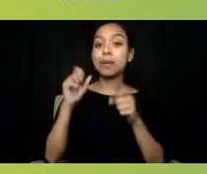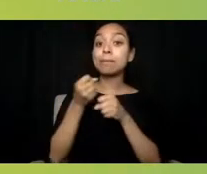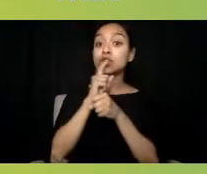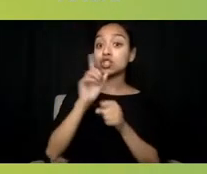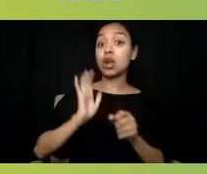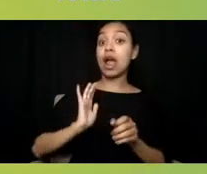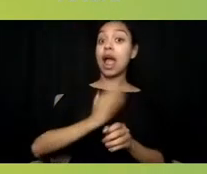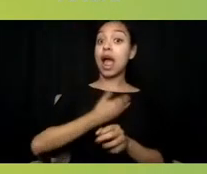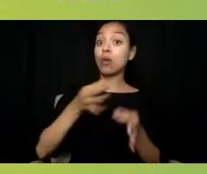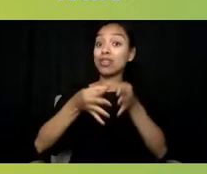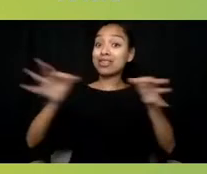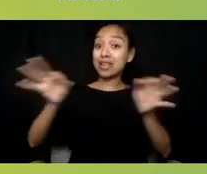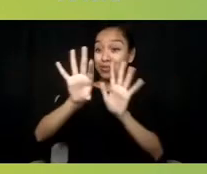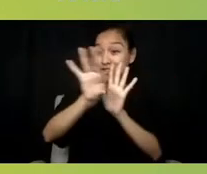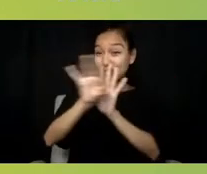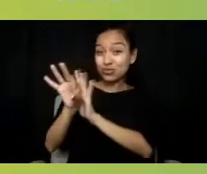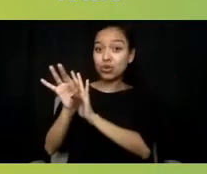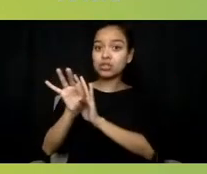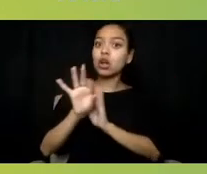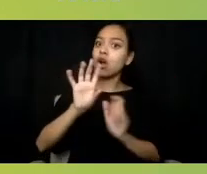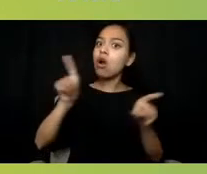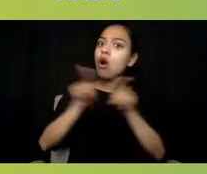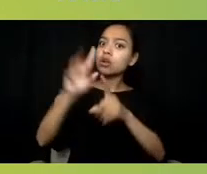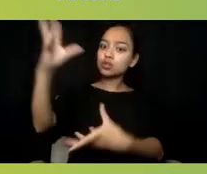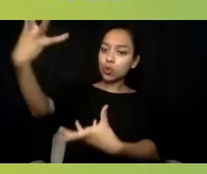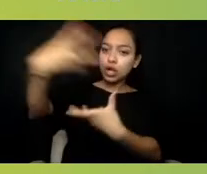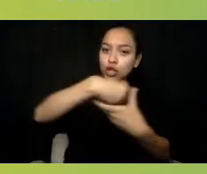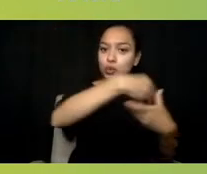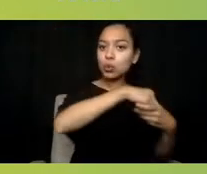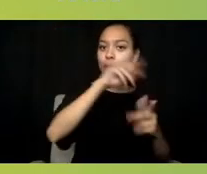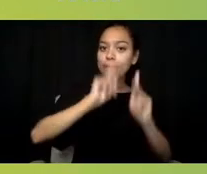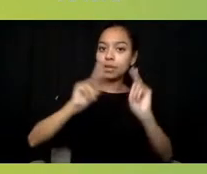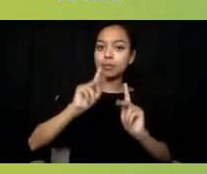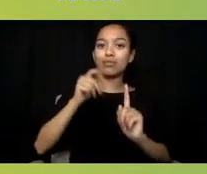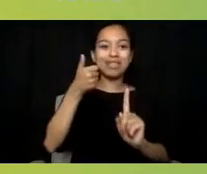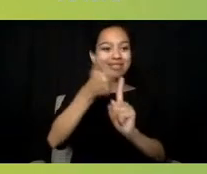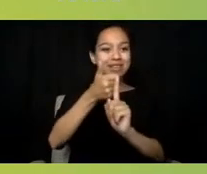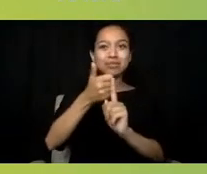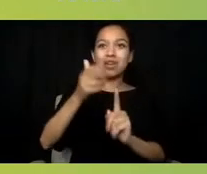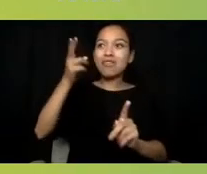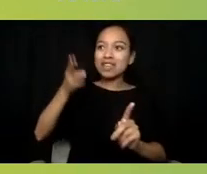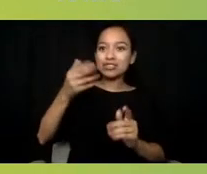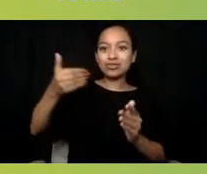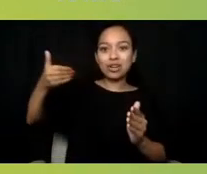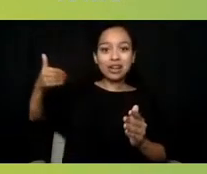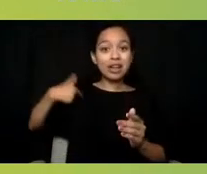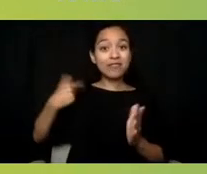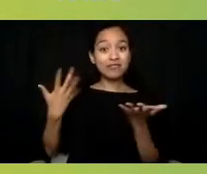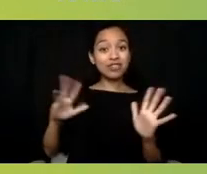of making sure we're uplifting the visibility of groups that have not been represented historically in our resources.